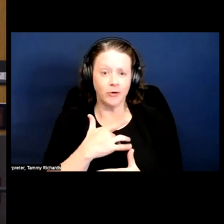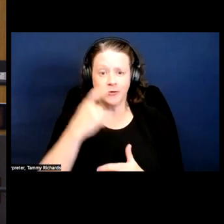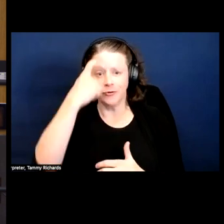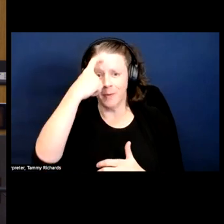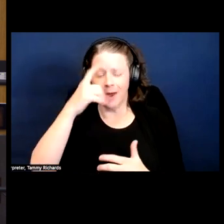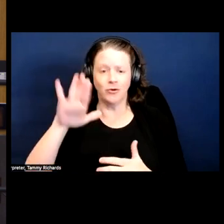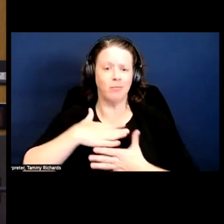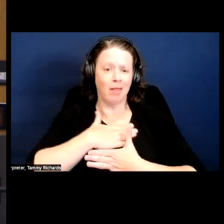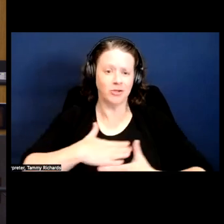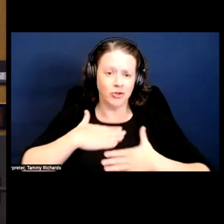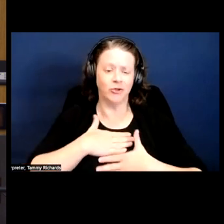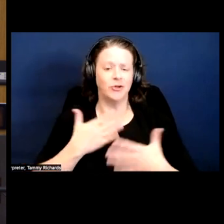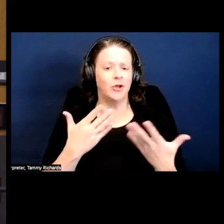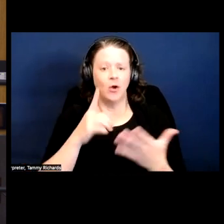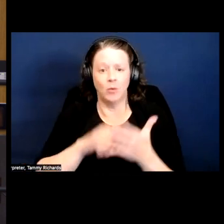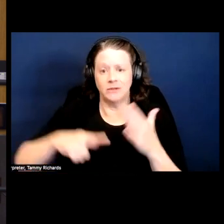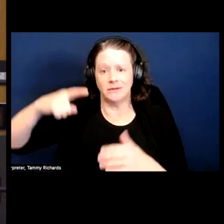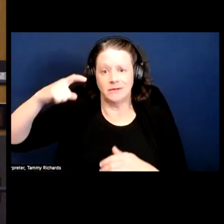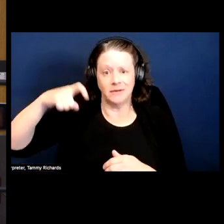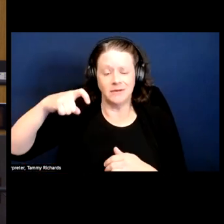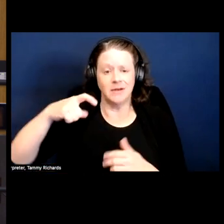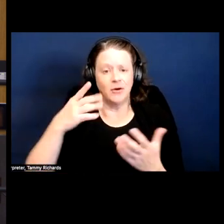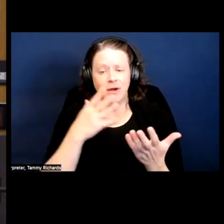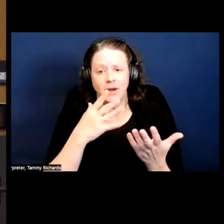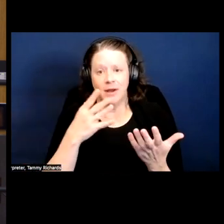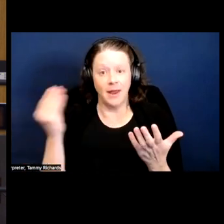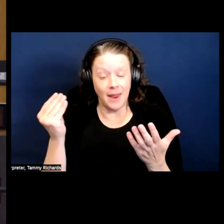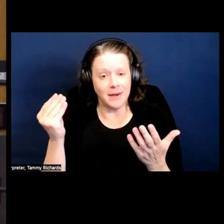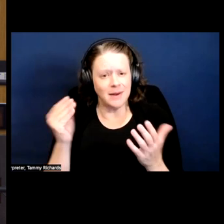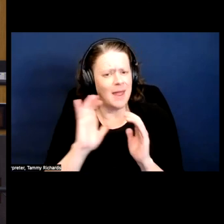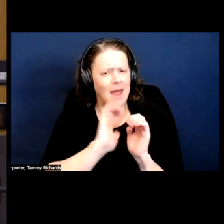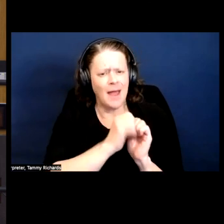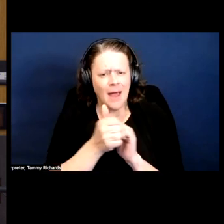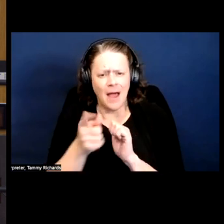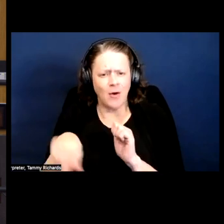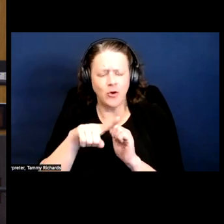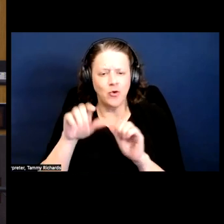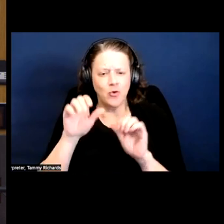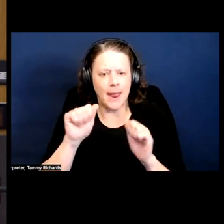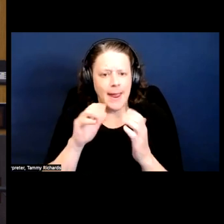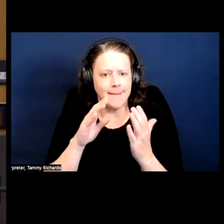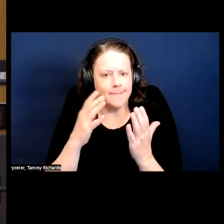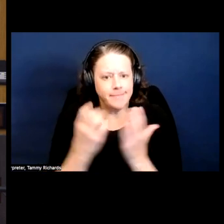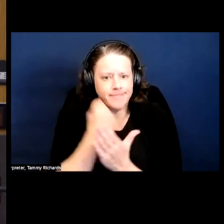mind and pleasure, what is necessary and in what ways can you steal moments of liberation